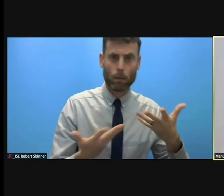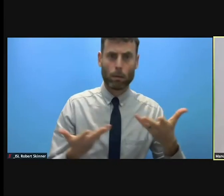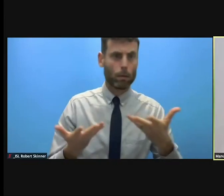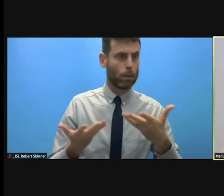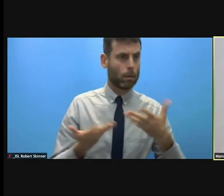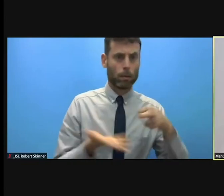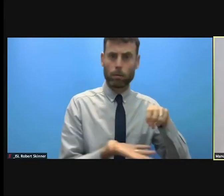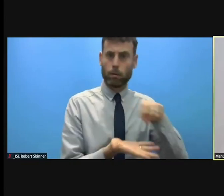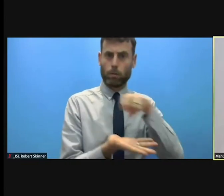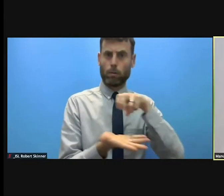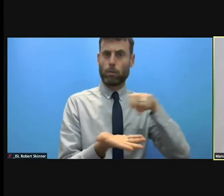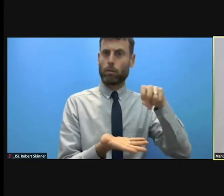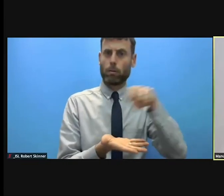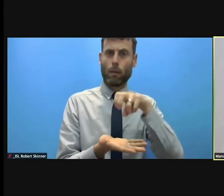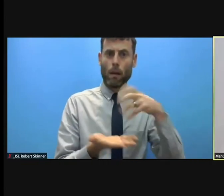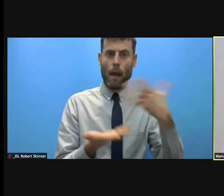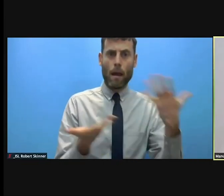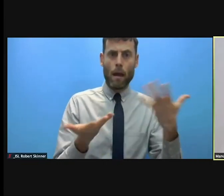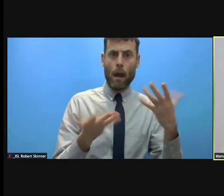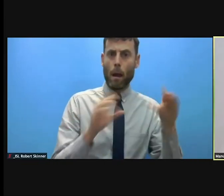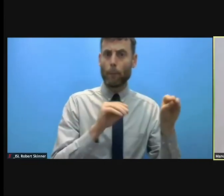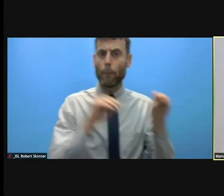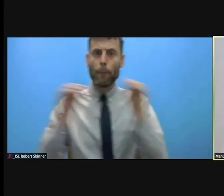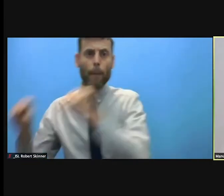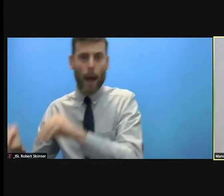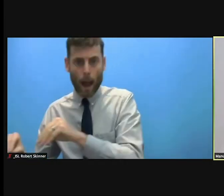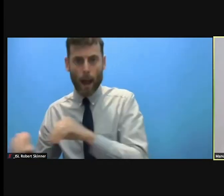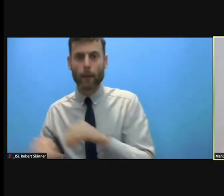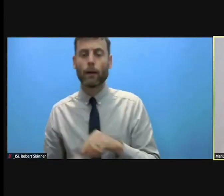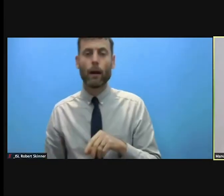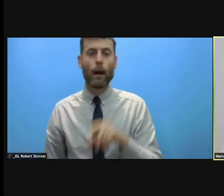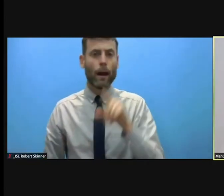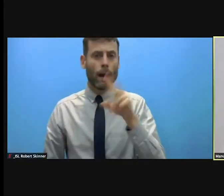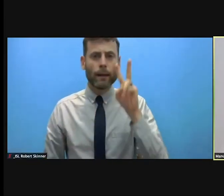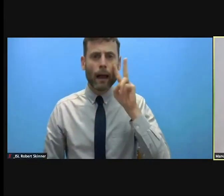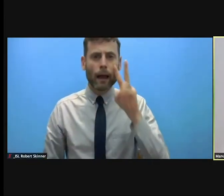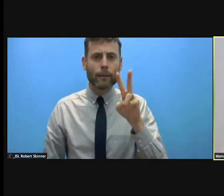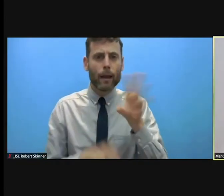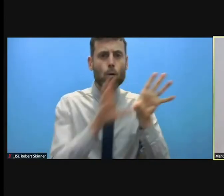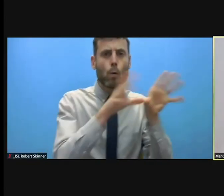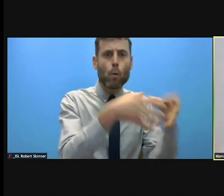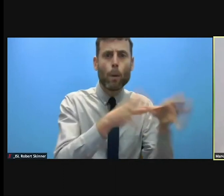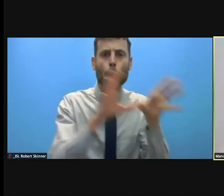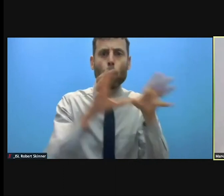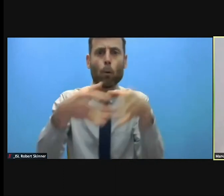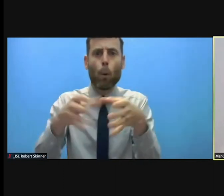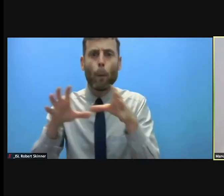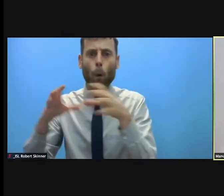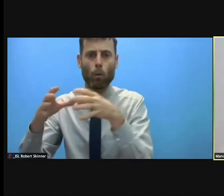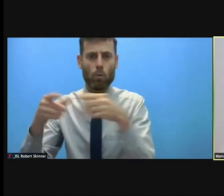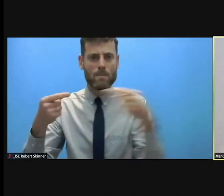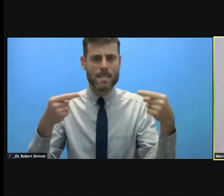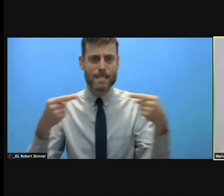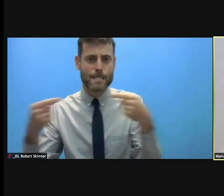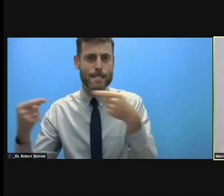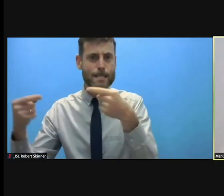pandemic has created tensions and fears which led to stigmatization of the most vulnerable groups